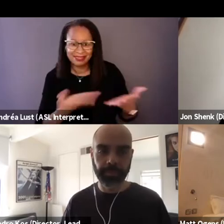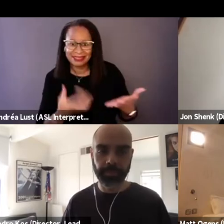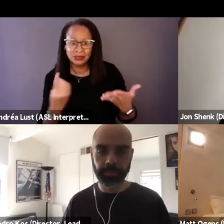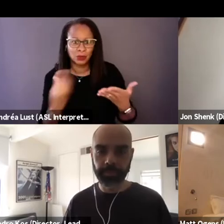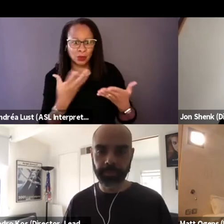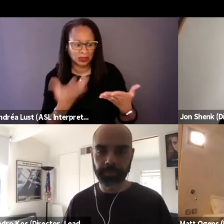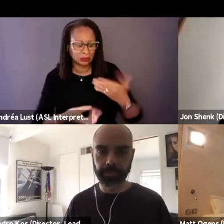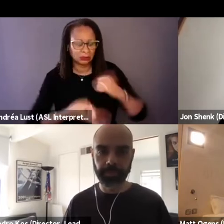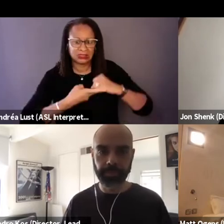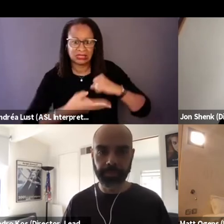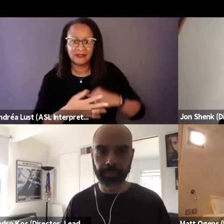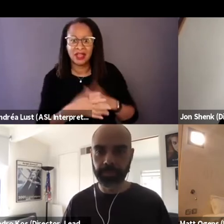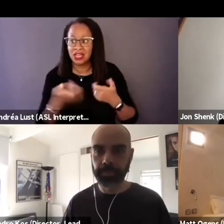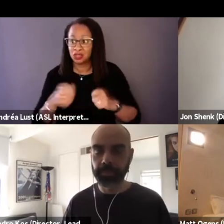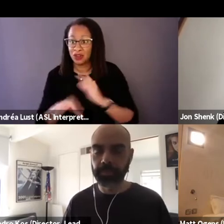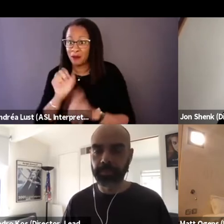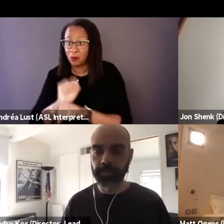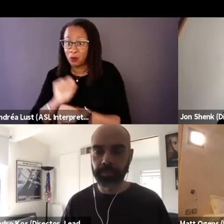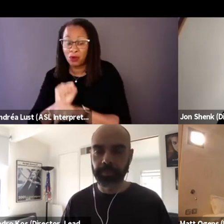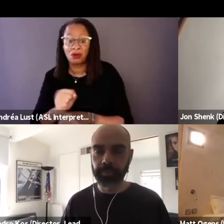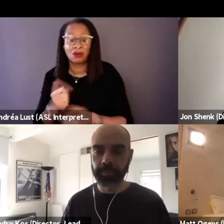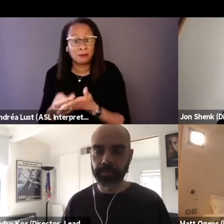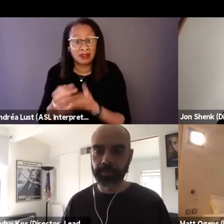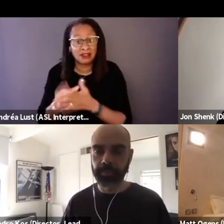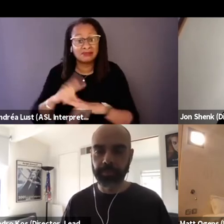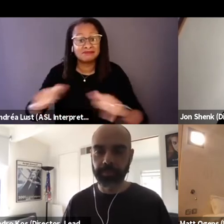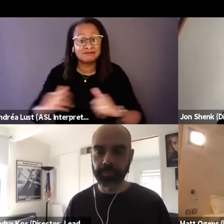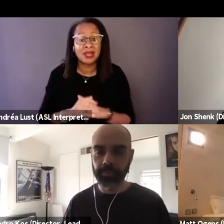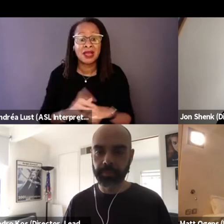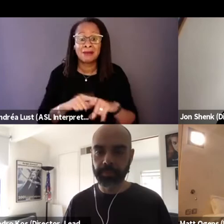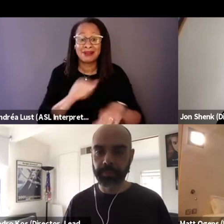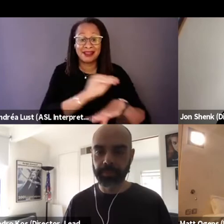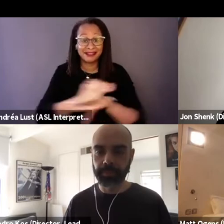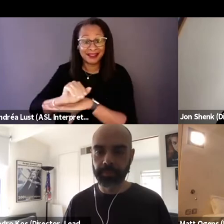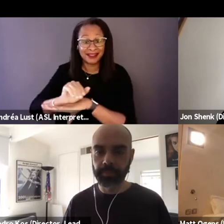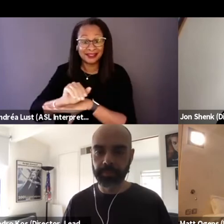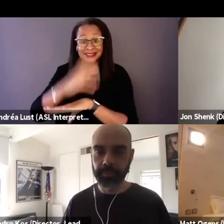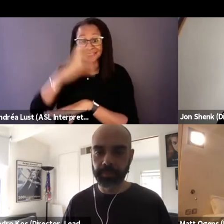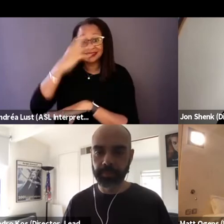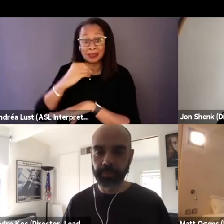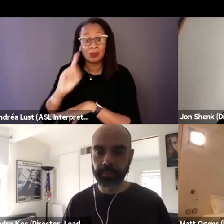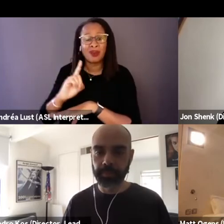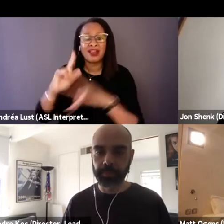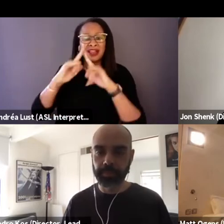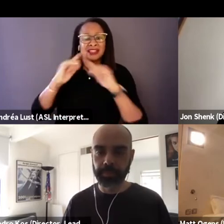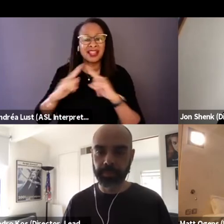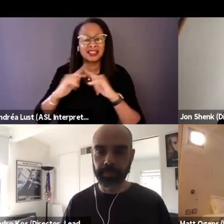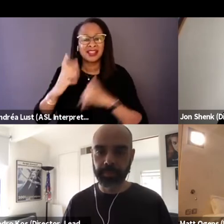try to find work, that kind of thing. But at night he goes to sleep in the tent underneath the freeway.